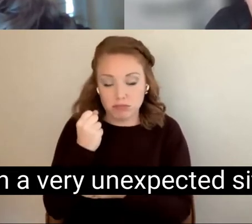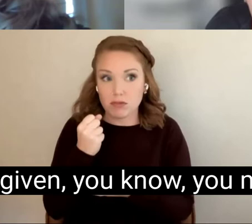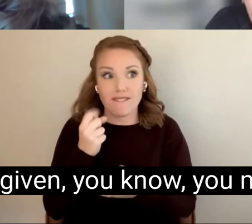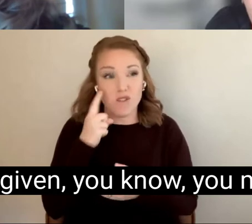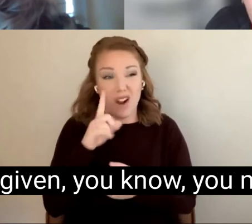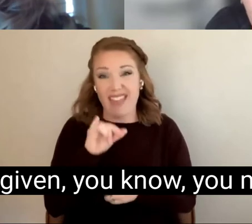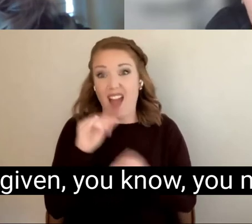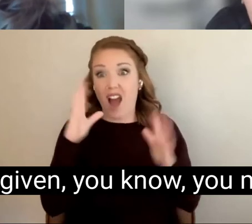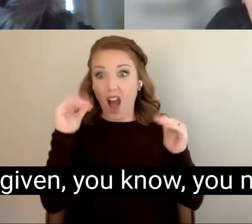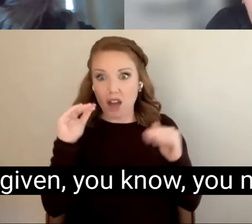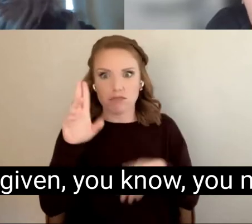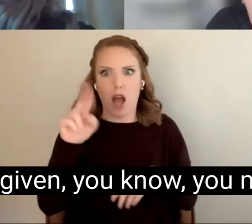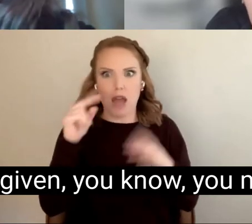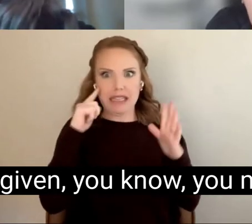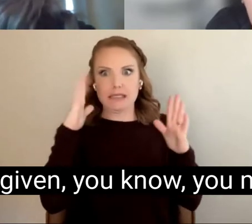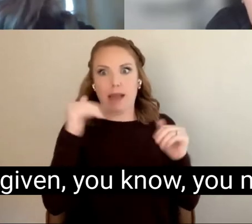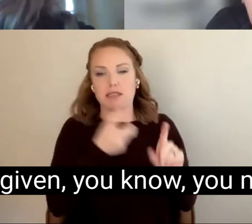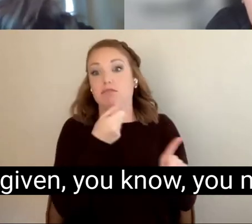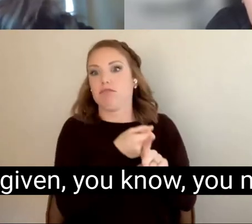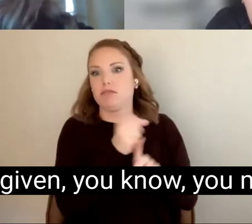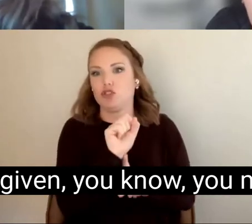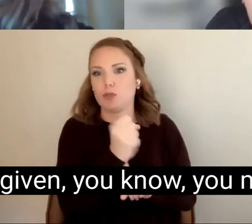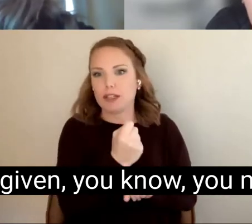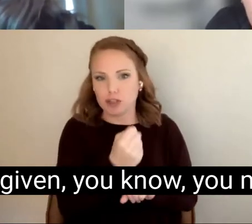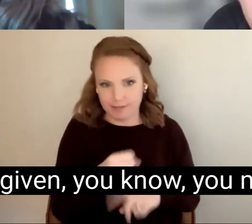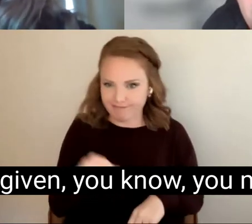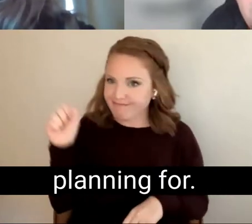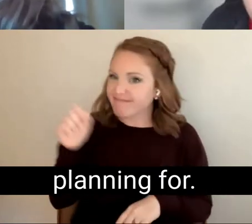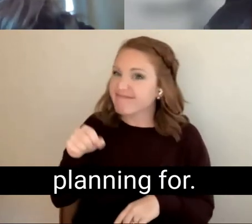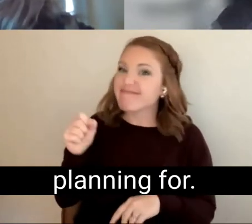especially given, you know, you might need planning for.